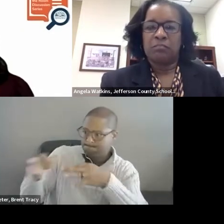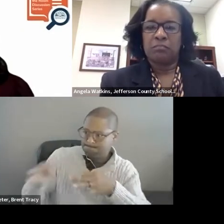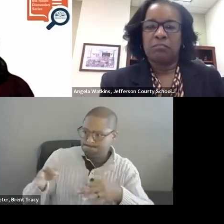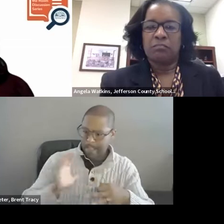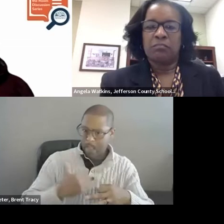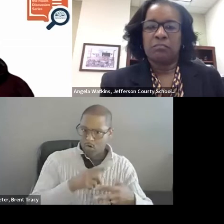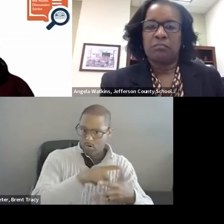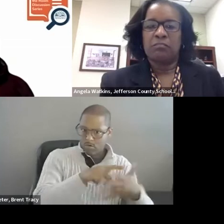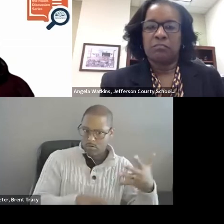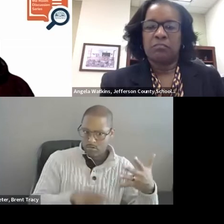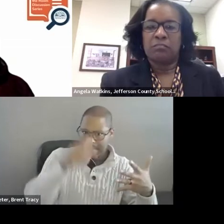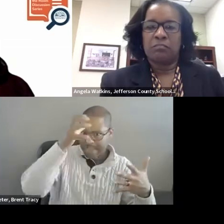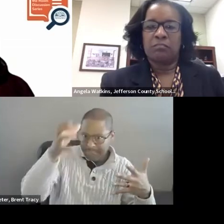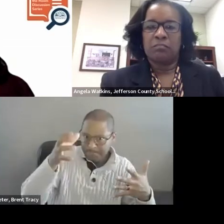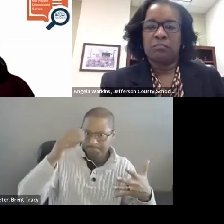Those were the people the coaches were reporting to.